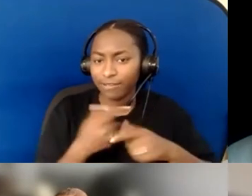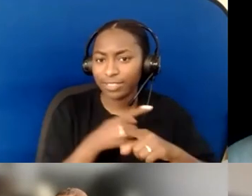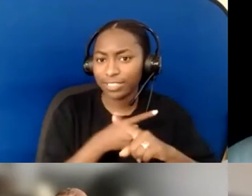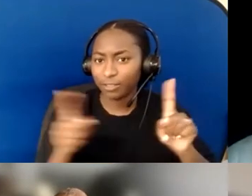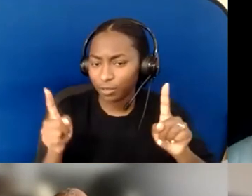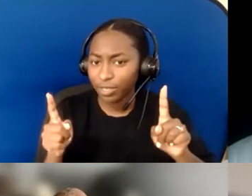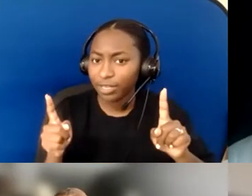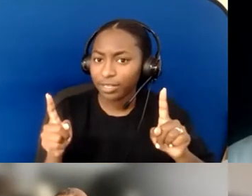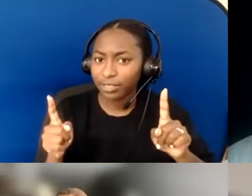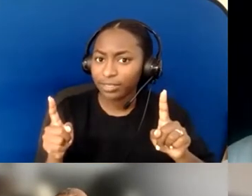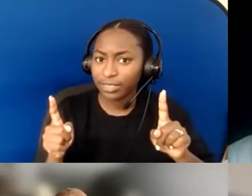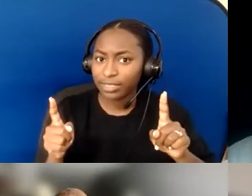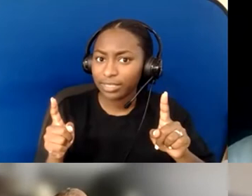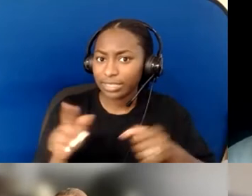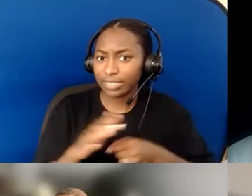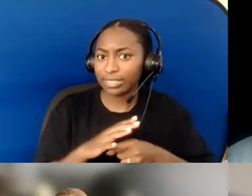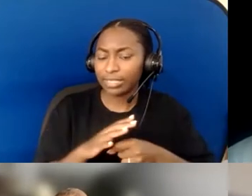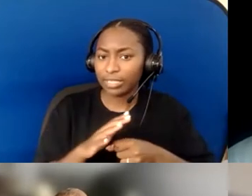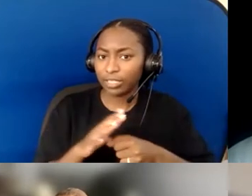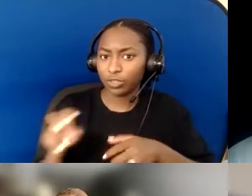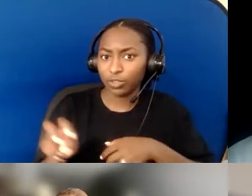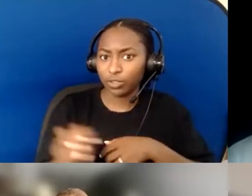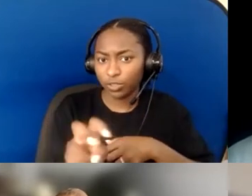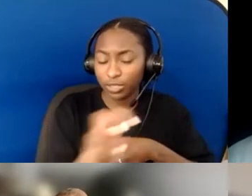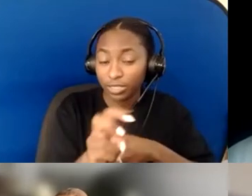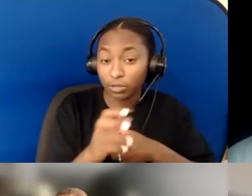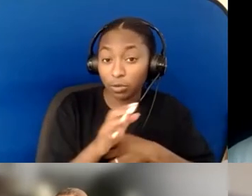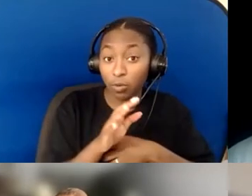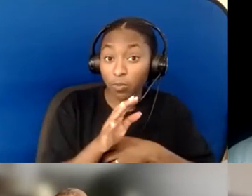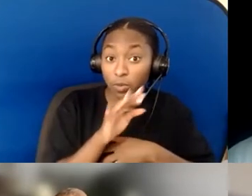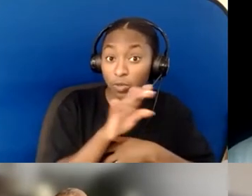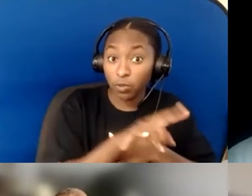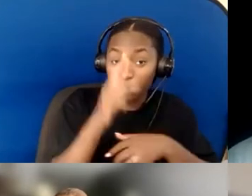but it could be huge for them. I'm reminded of the scripture that says,